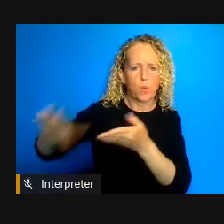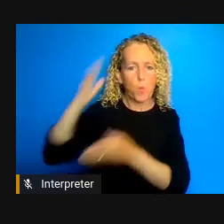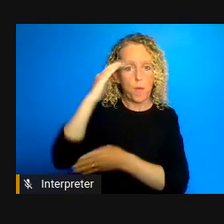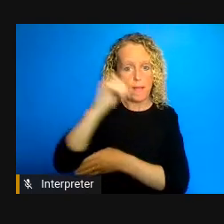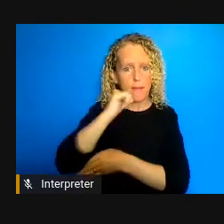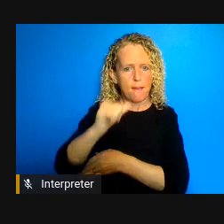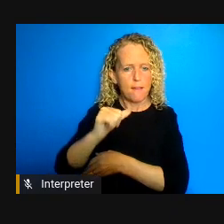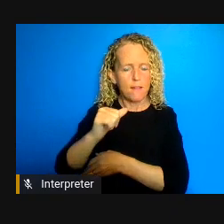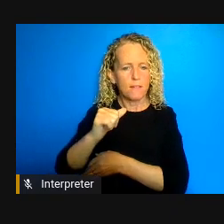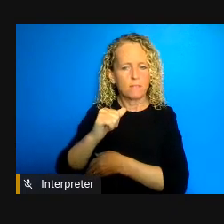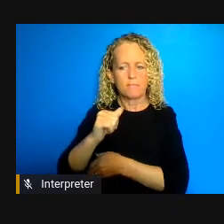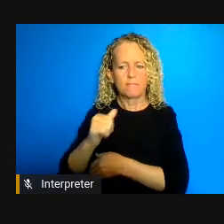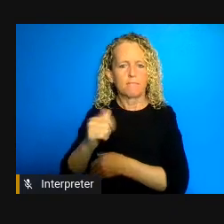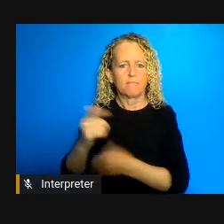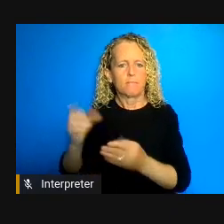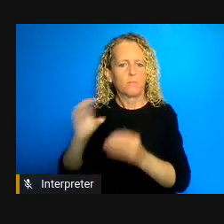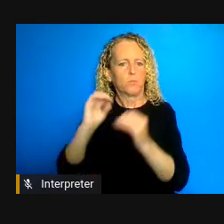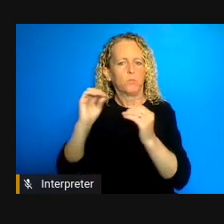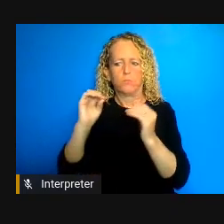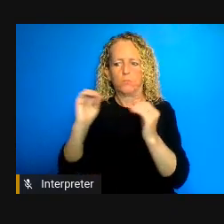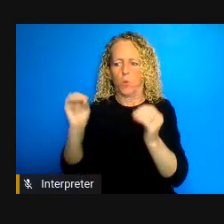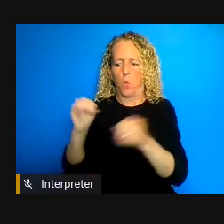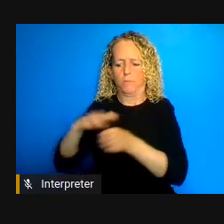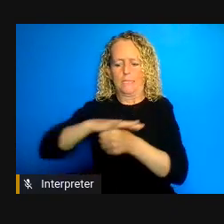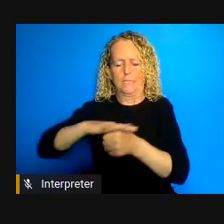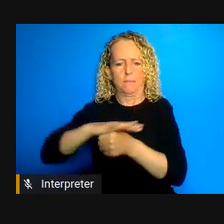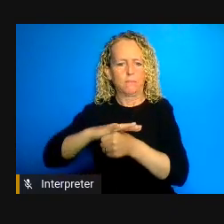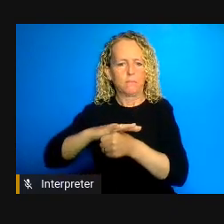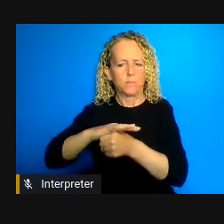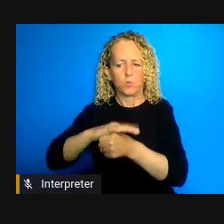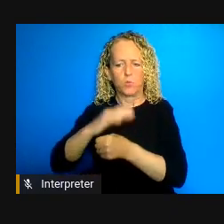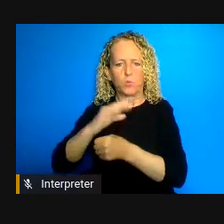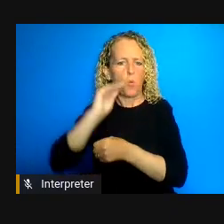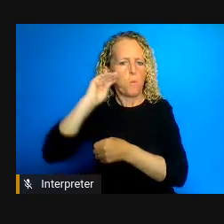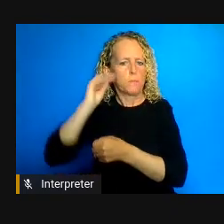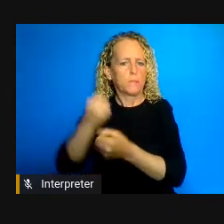living placement for three of the 20 there was no need for special Disability